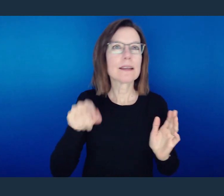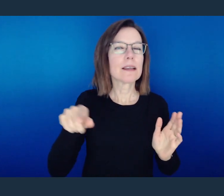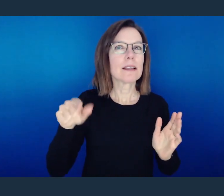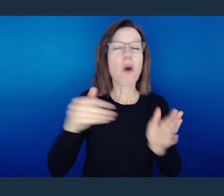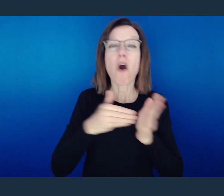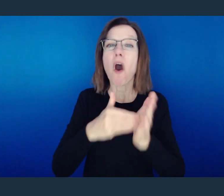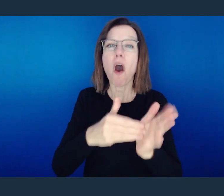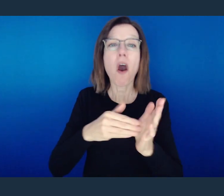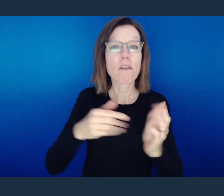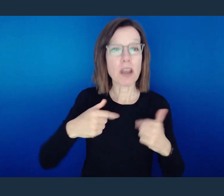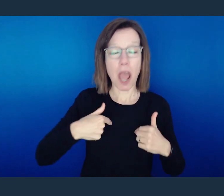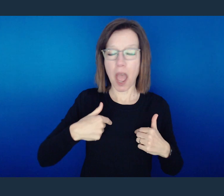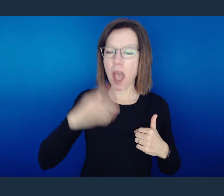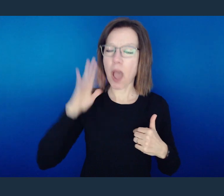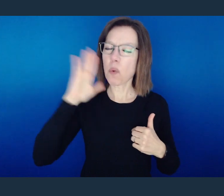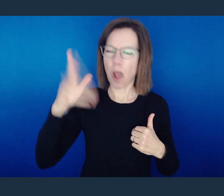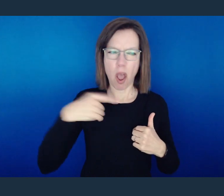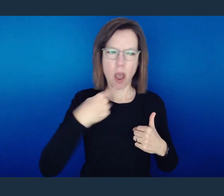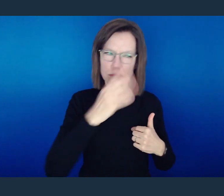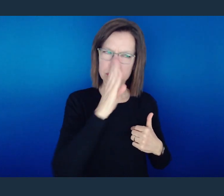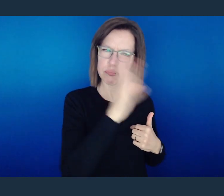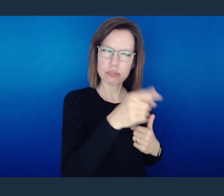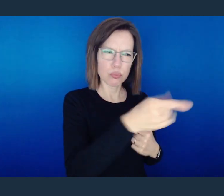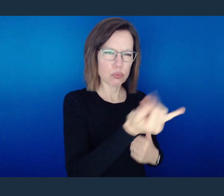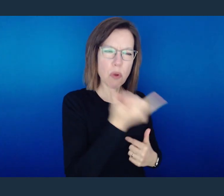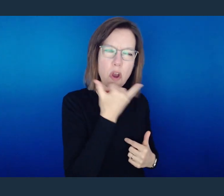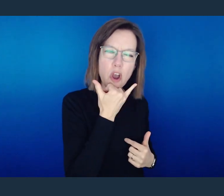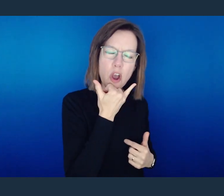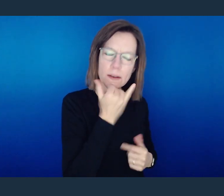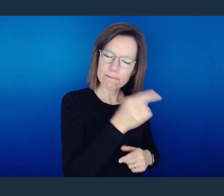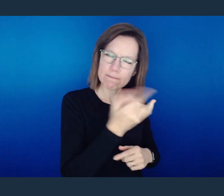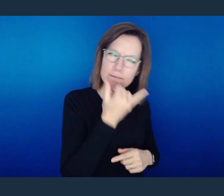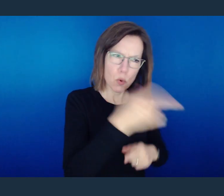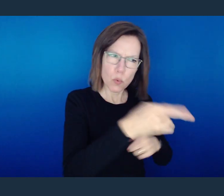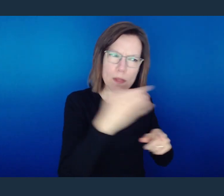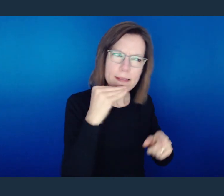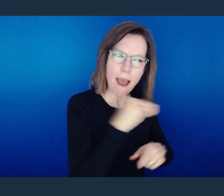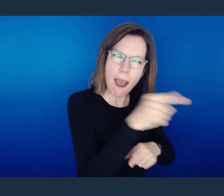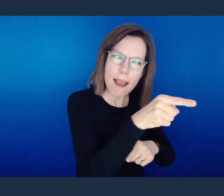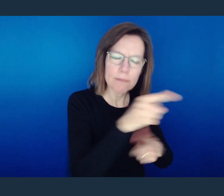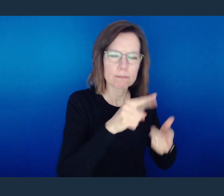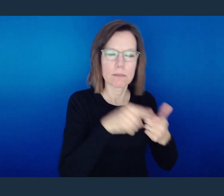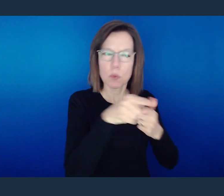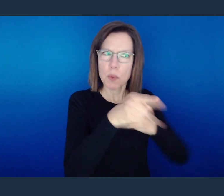is that we are more than willing to stand up and tell someone else how wrong they are,